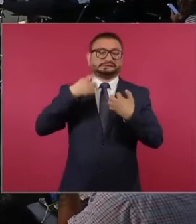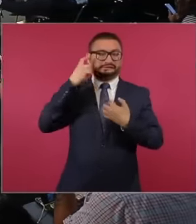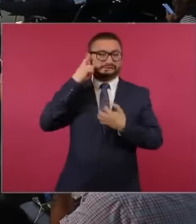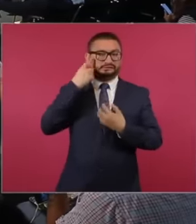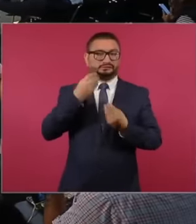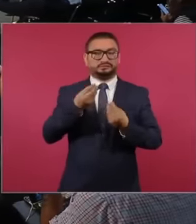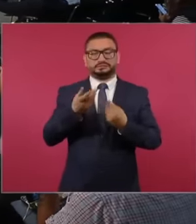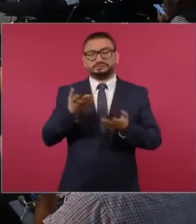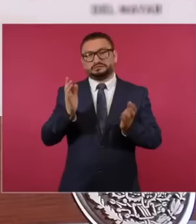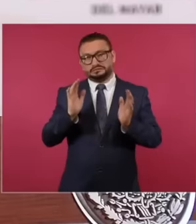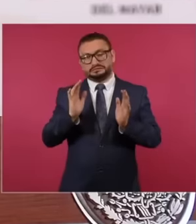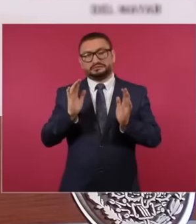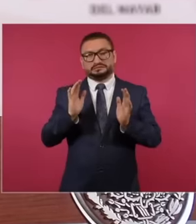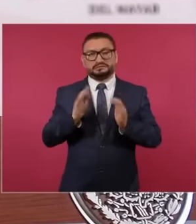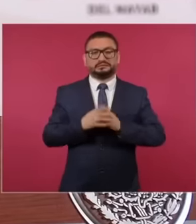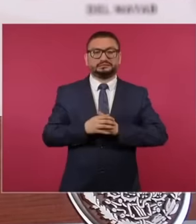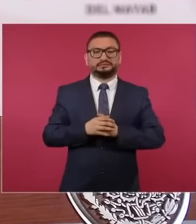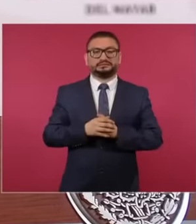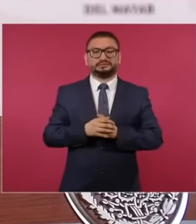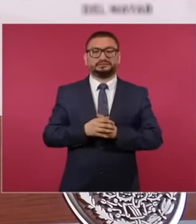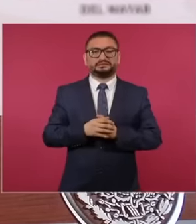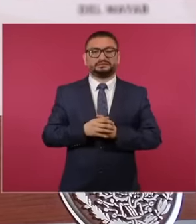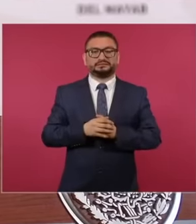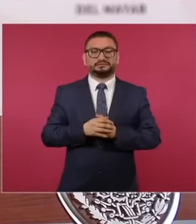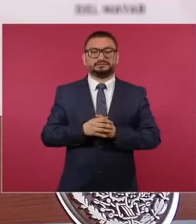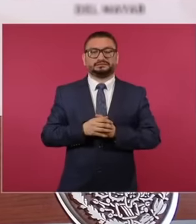they